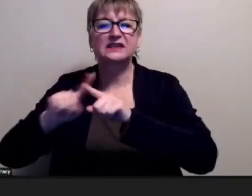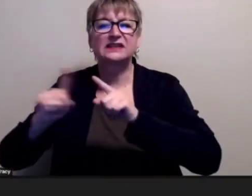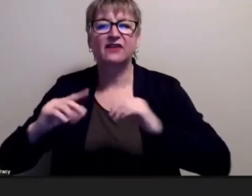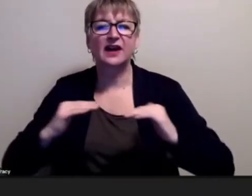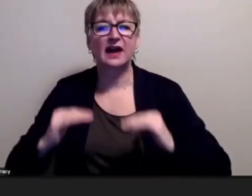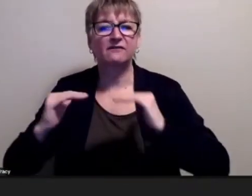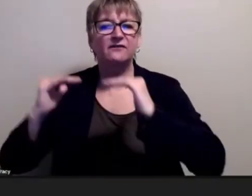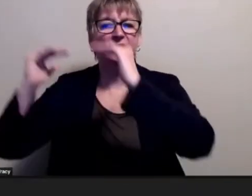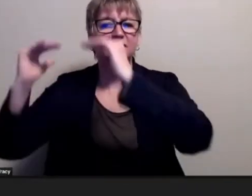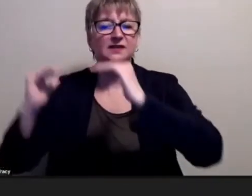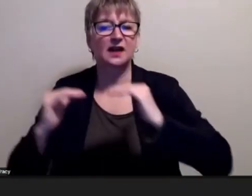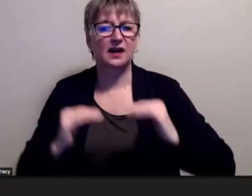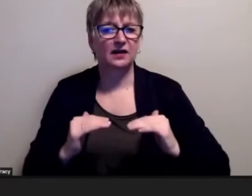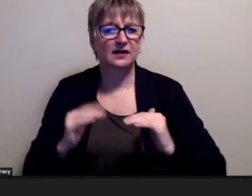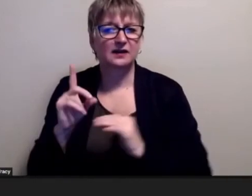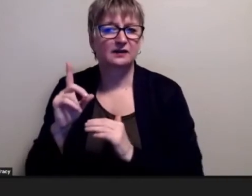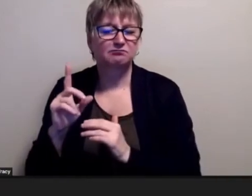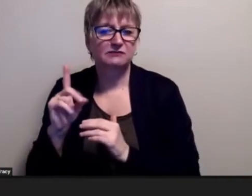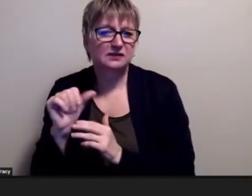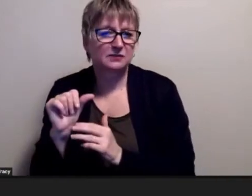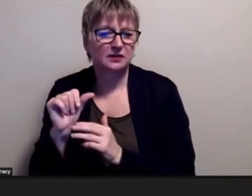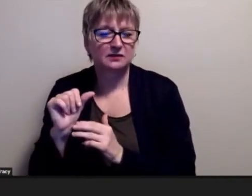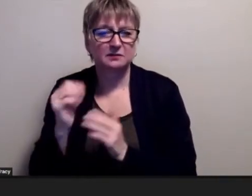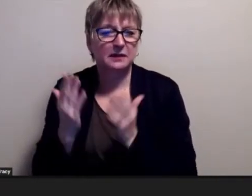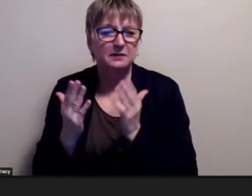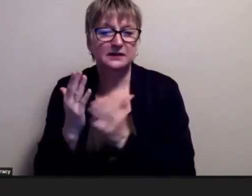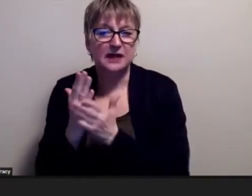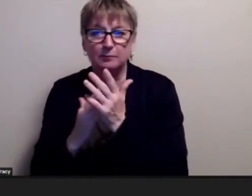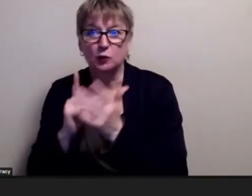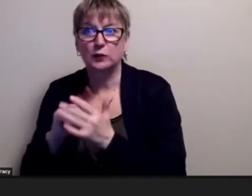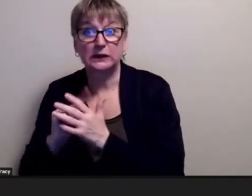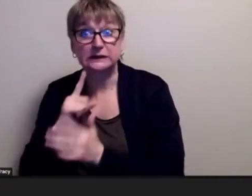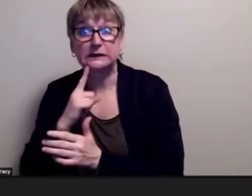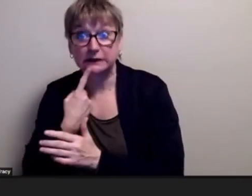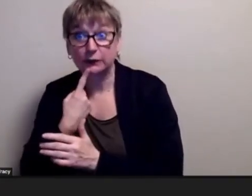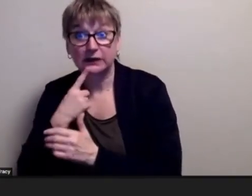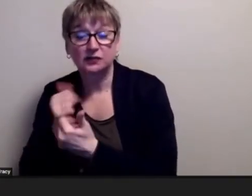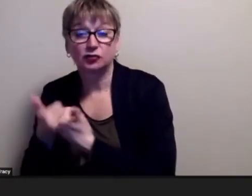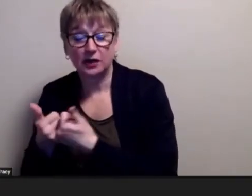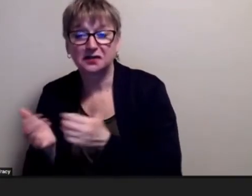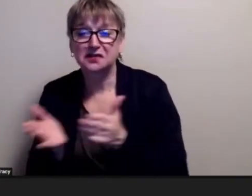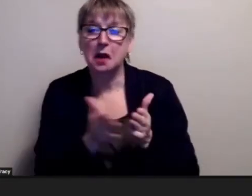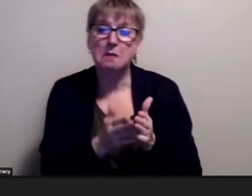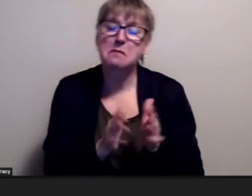severe you know with very severe challenges and fairly mild challenges they're much larger groups